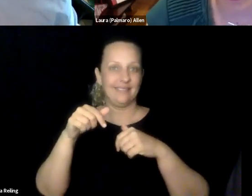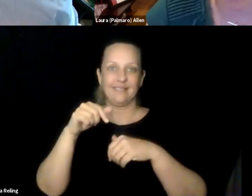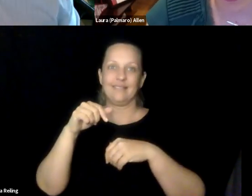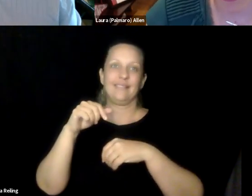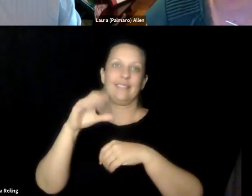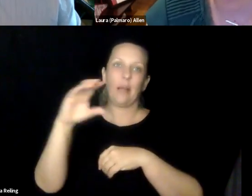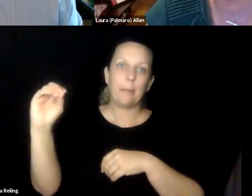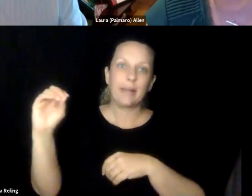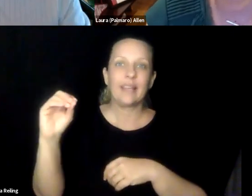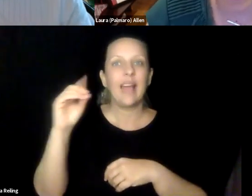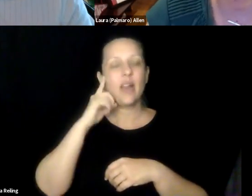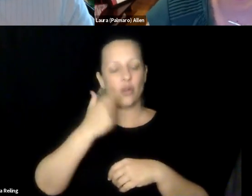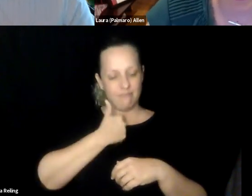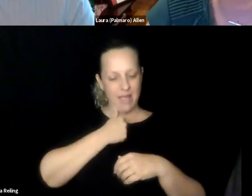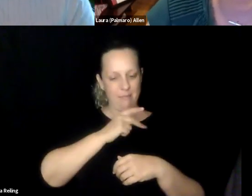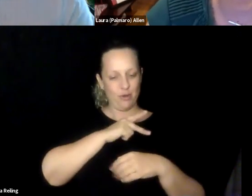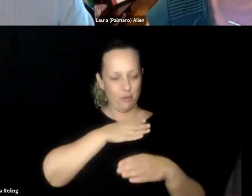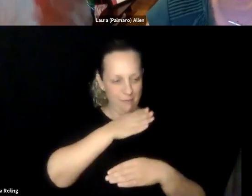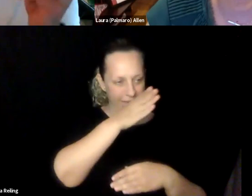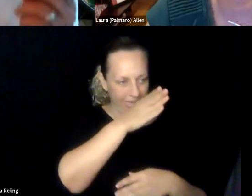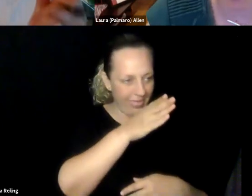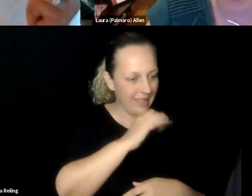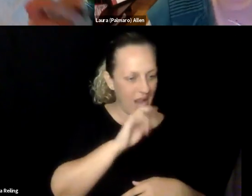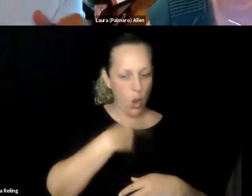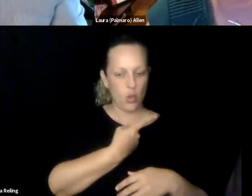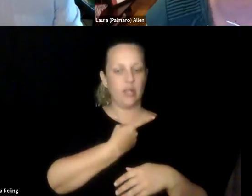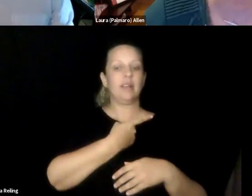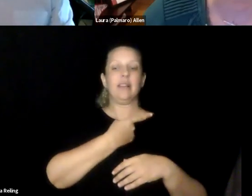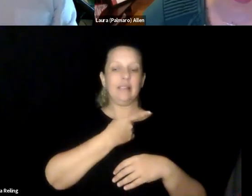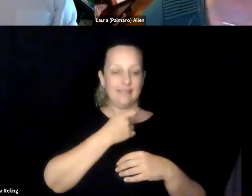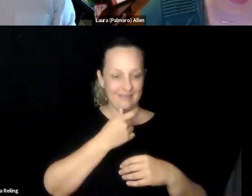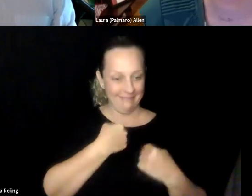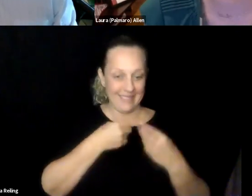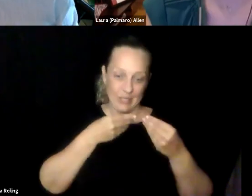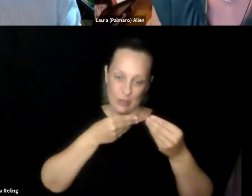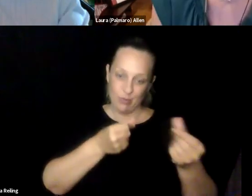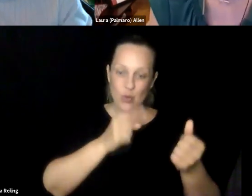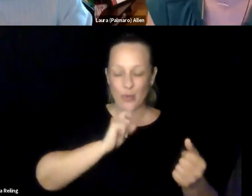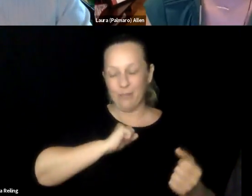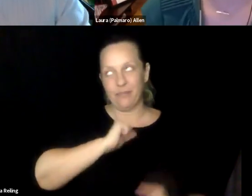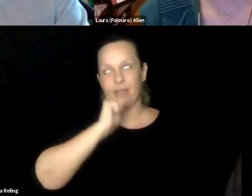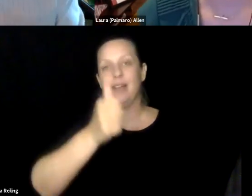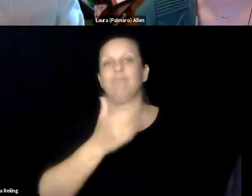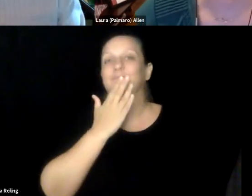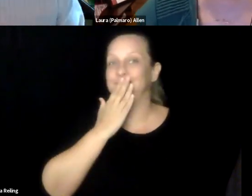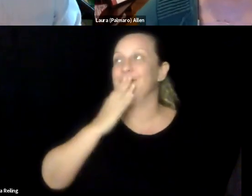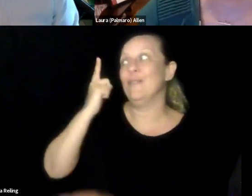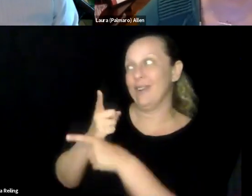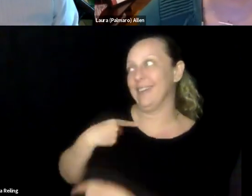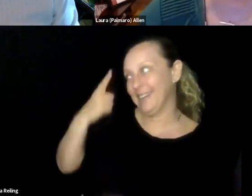diversity is what really makes everything better in these corporations. So I know it's a personal path, it's not something that is as smooth and easy.